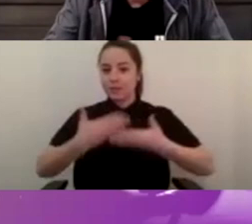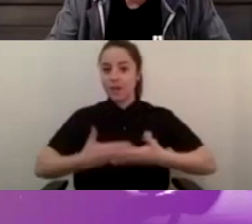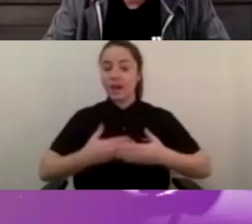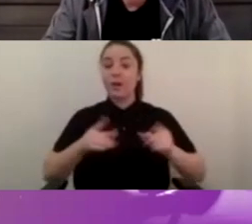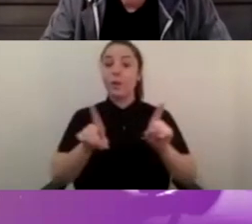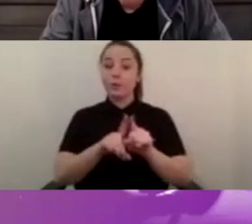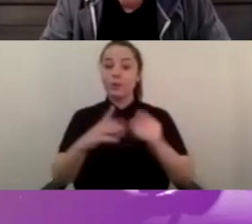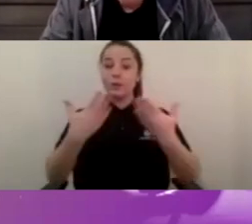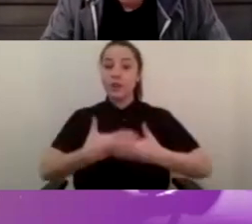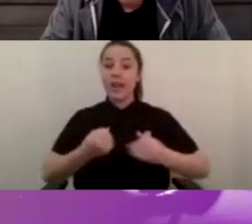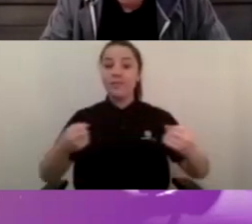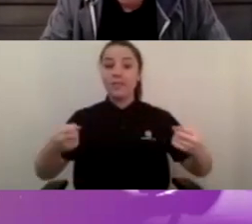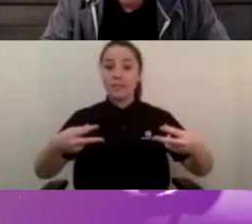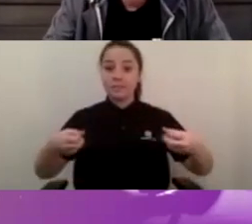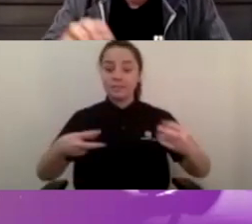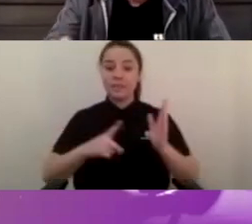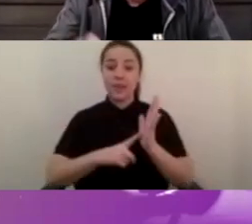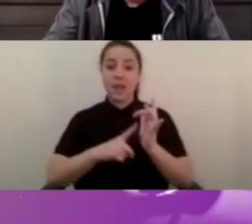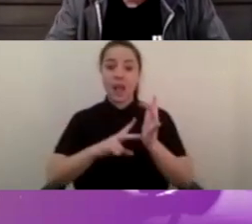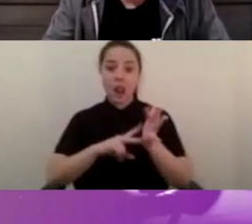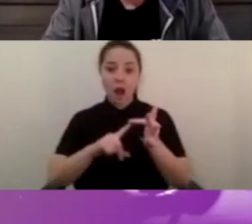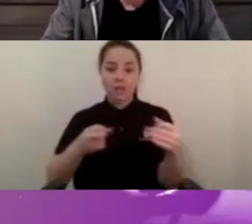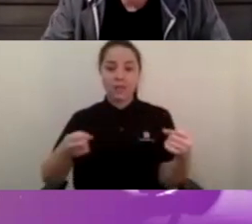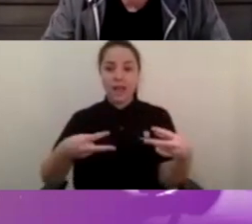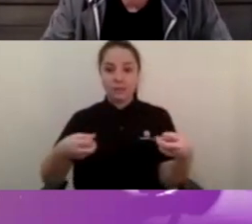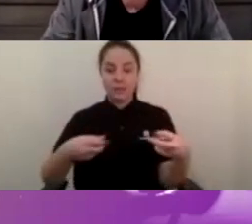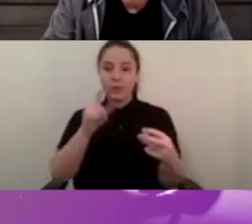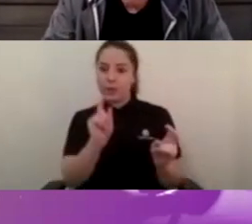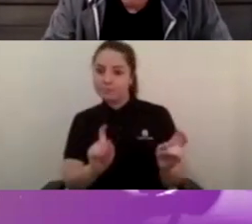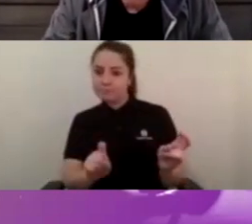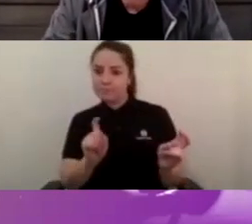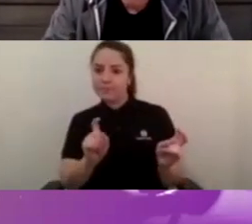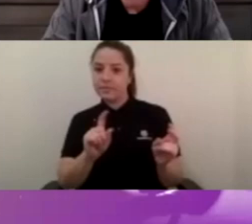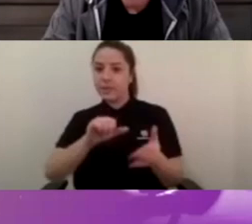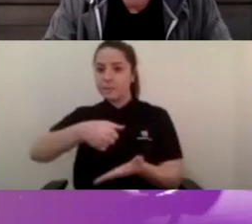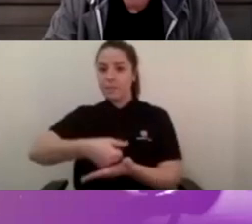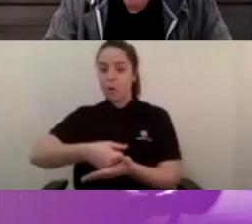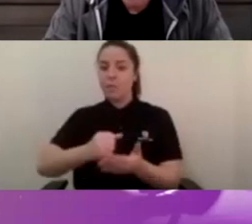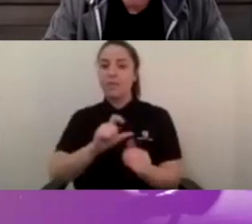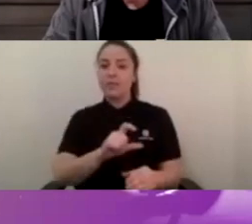closed captions are available and you can click that in the little box just down the bottom in your toolbar